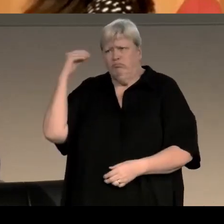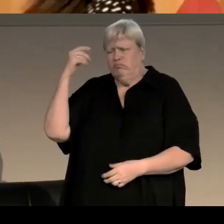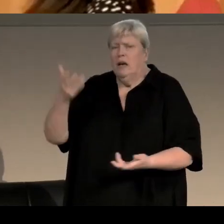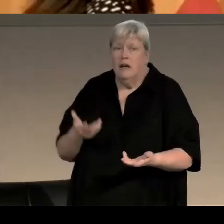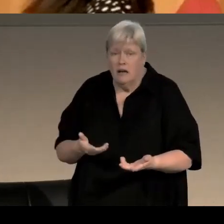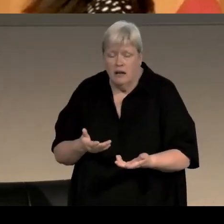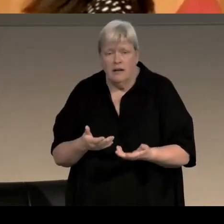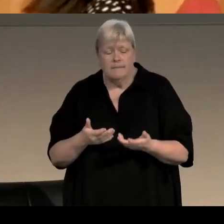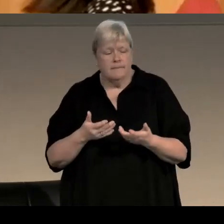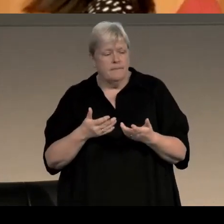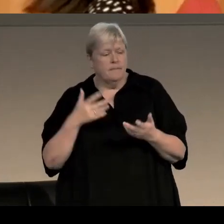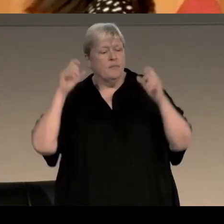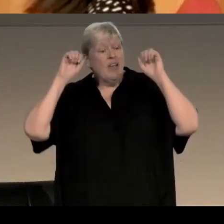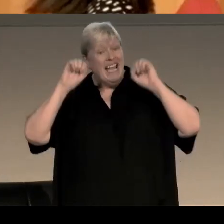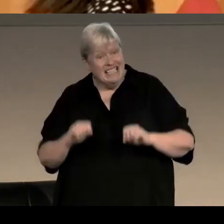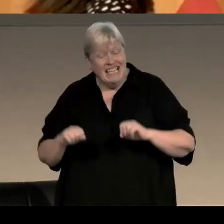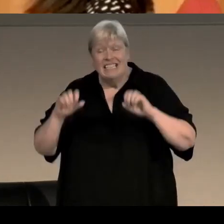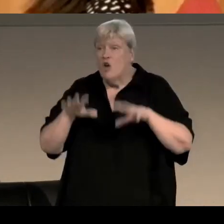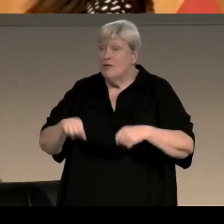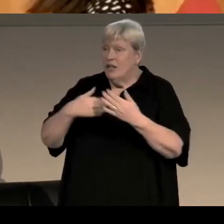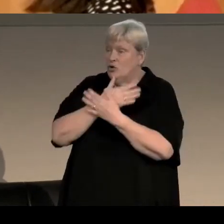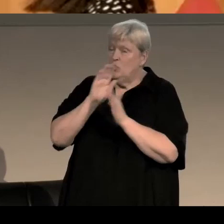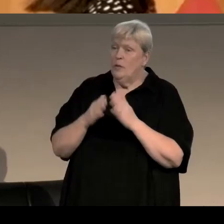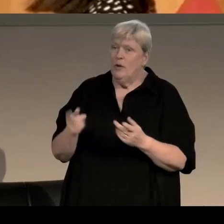and so whenever I sit down to start a new book, it's because I'm excited,